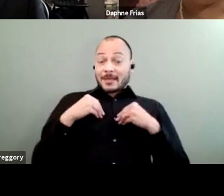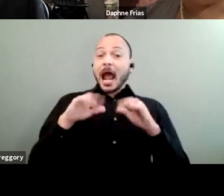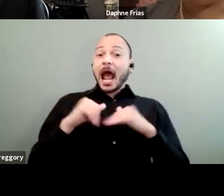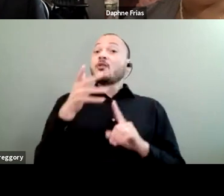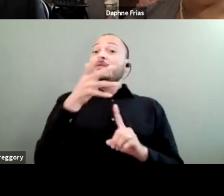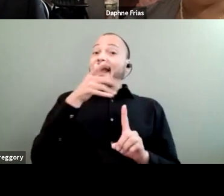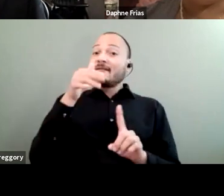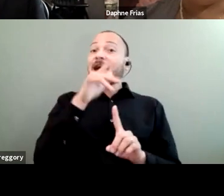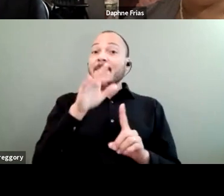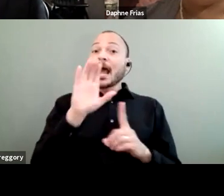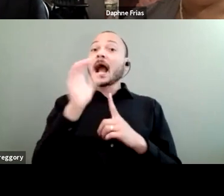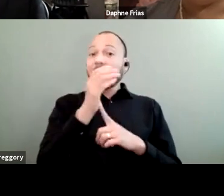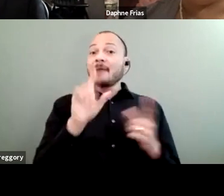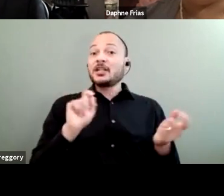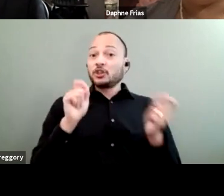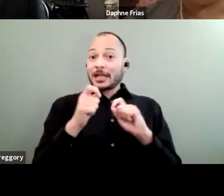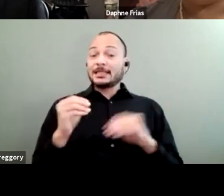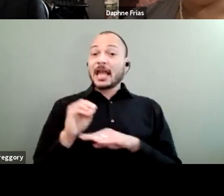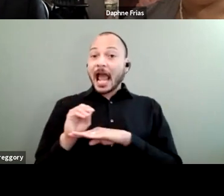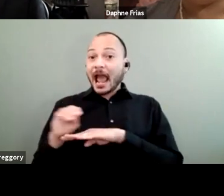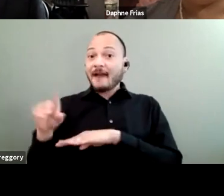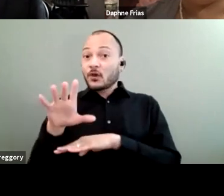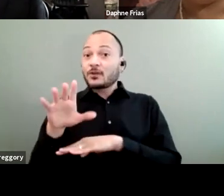is influencing the way they feel,